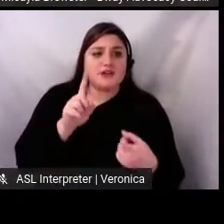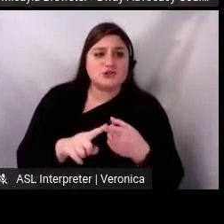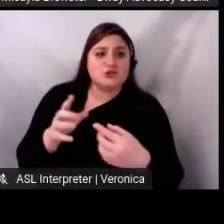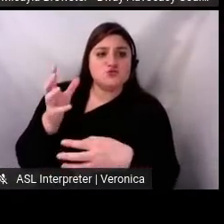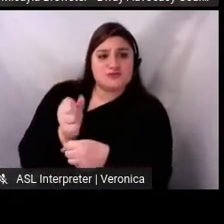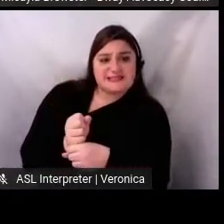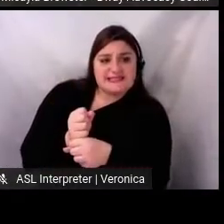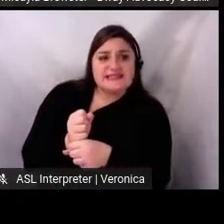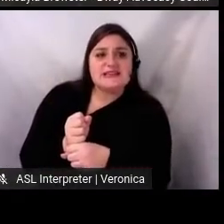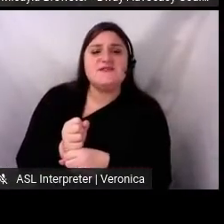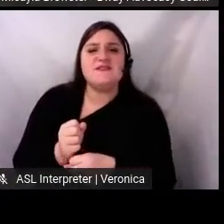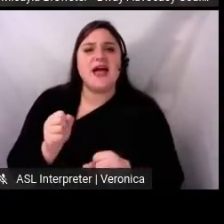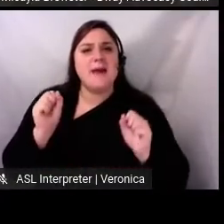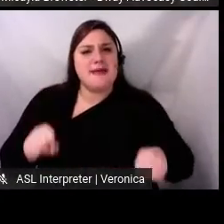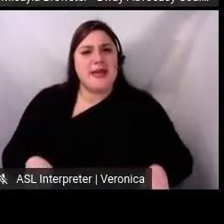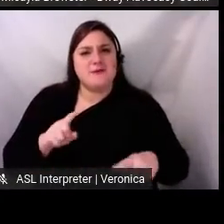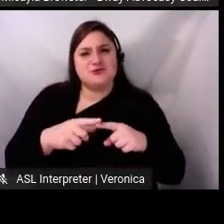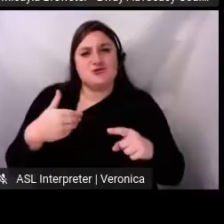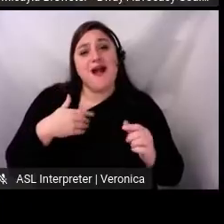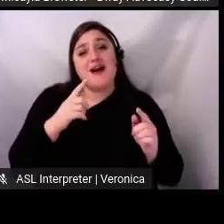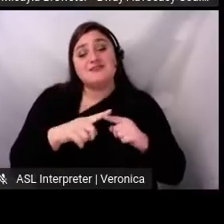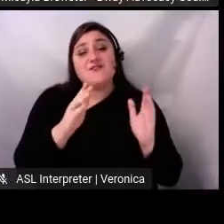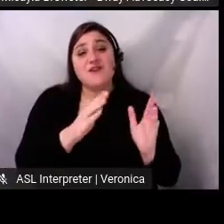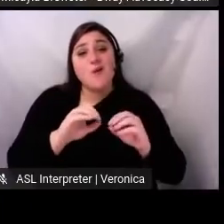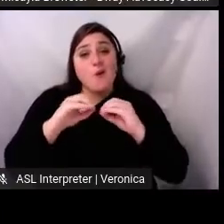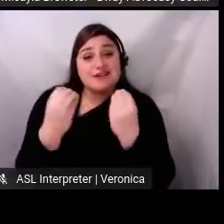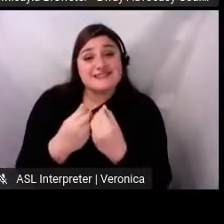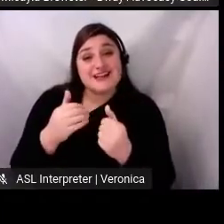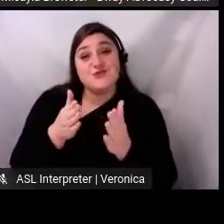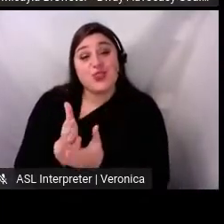in the theater community. And then this summer,